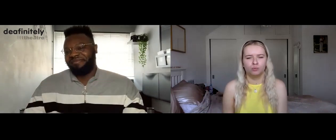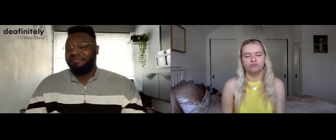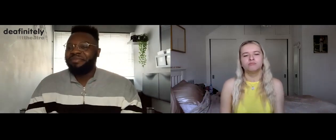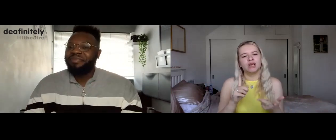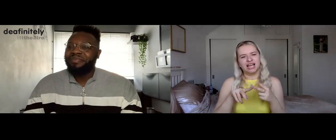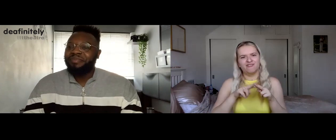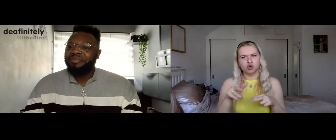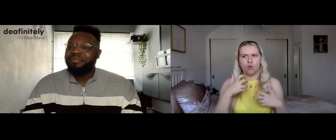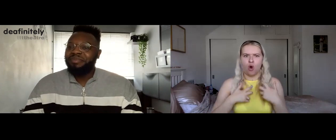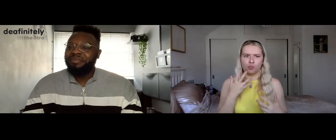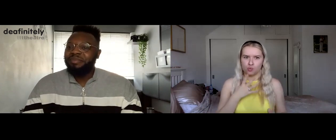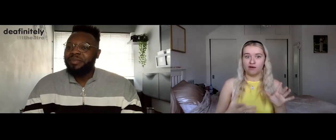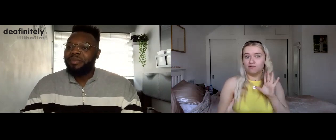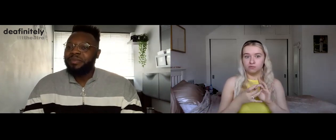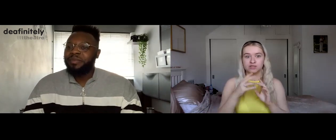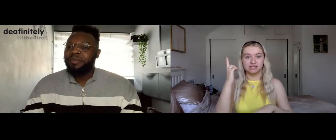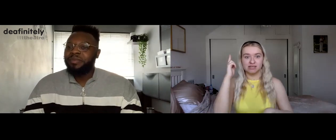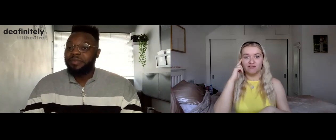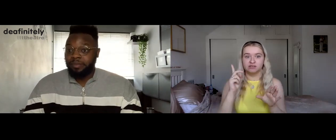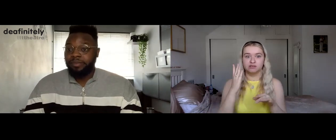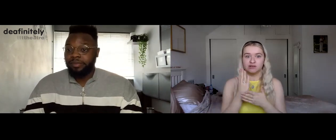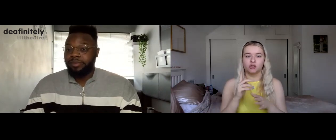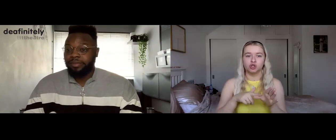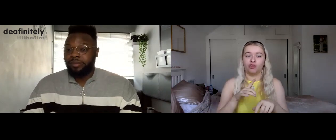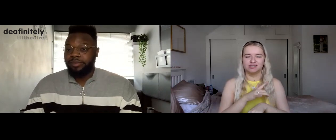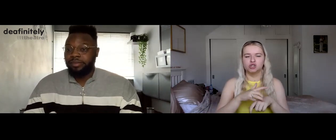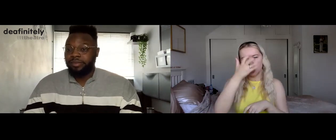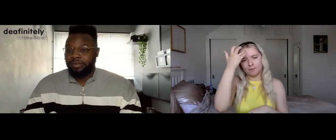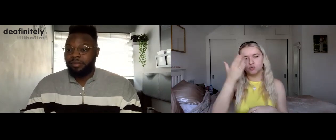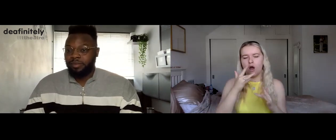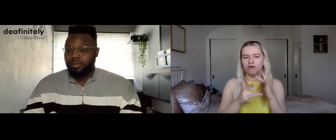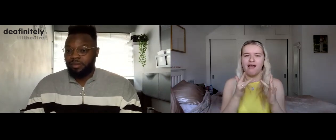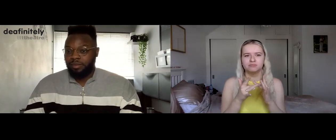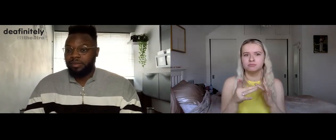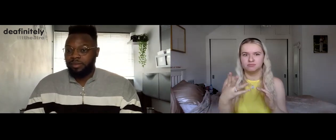If you are keen to be a part of Deafinitely Youth Theatre Summer School Online,